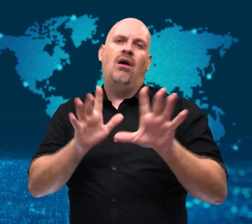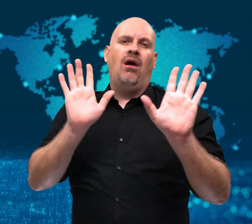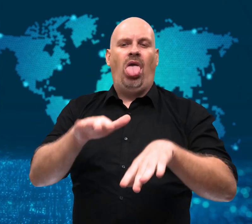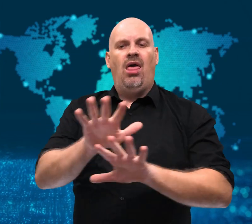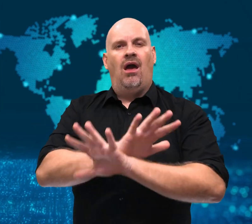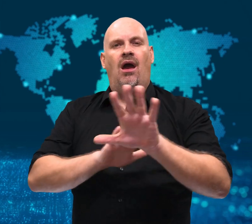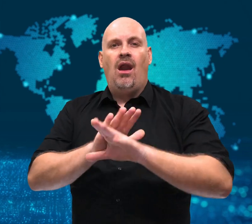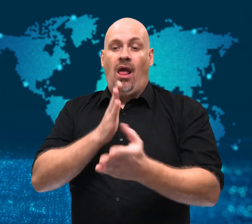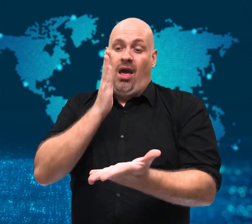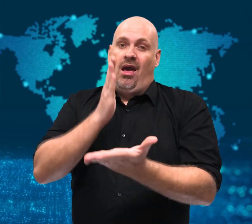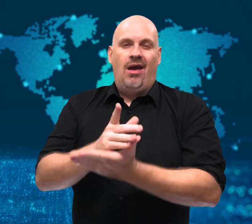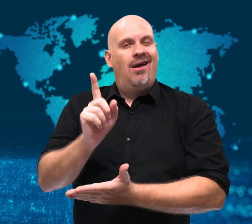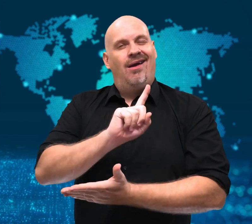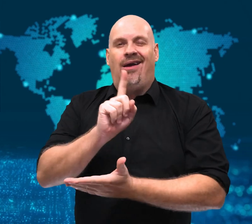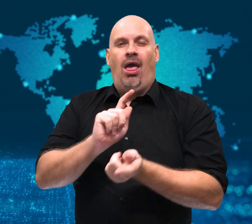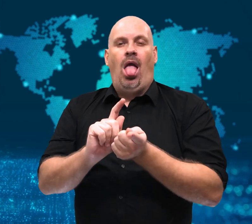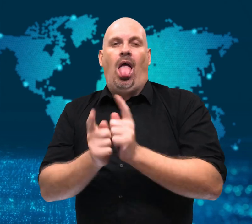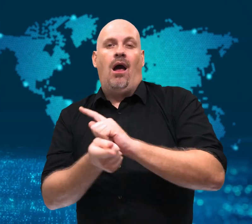For example,